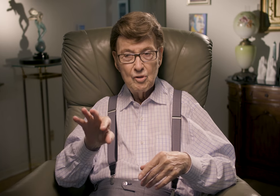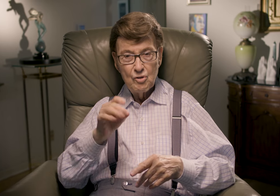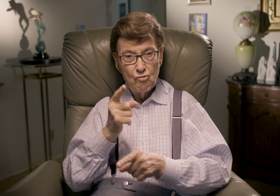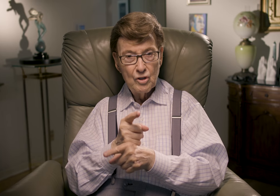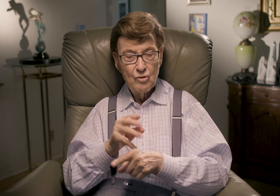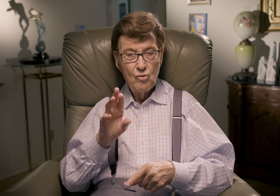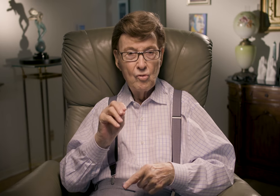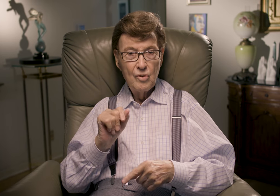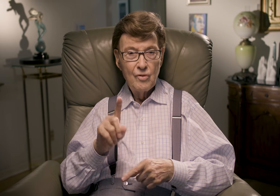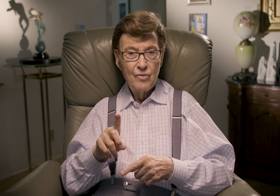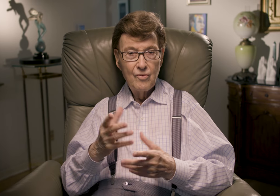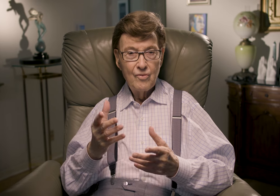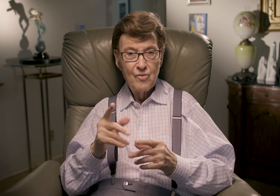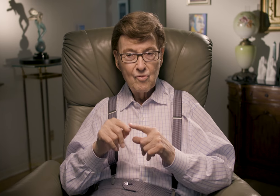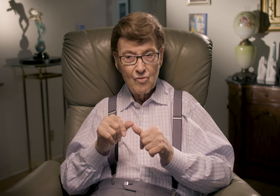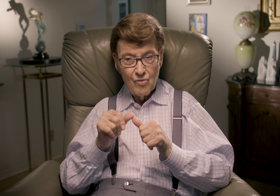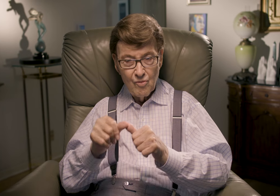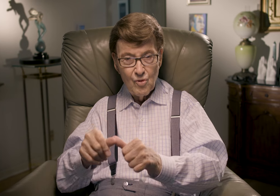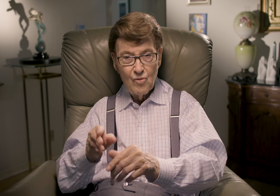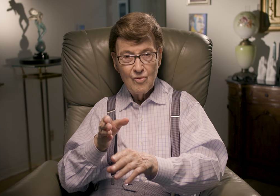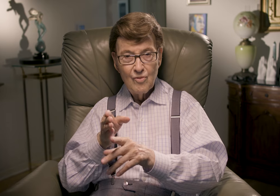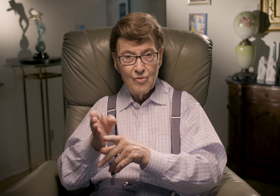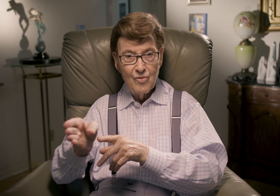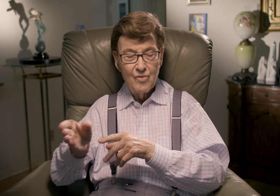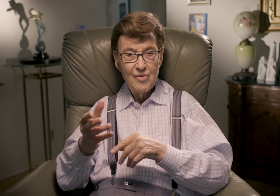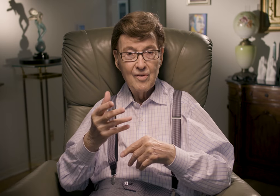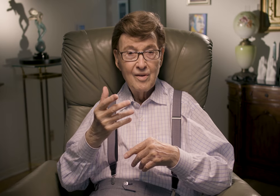You choose the right road, and continue down on it.